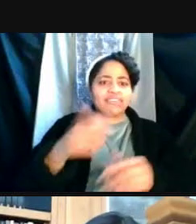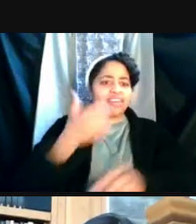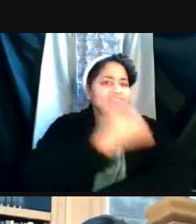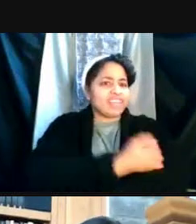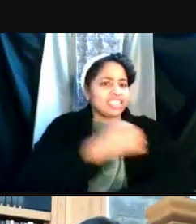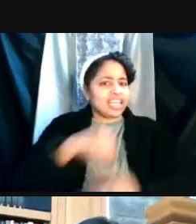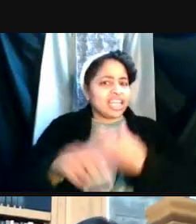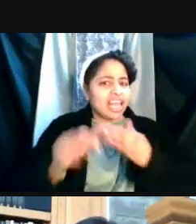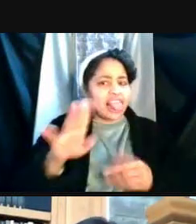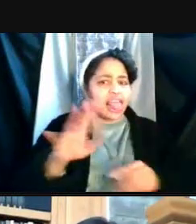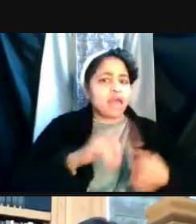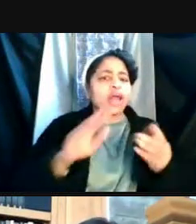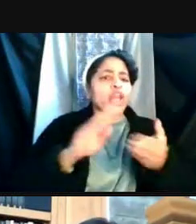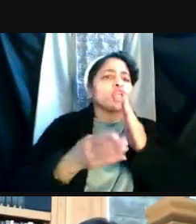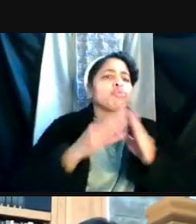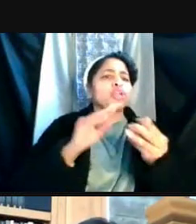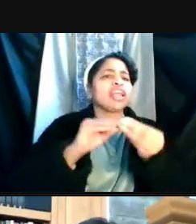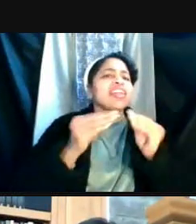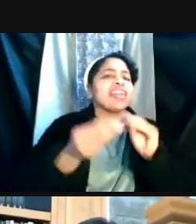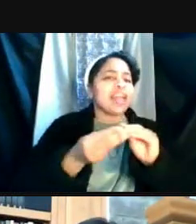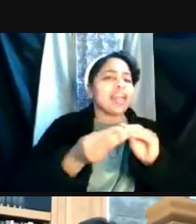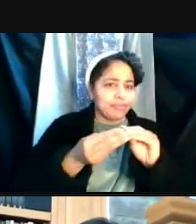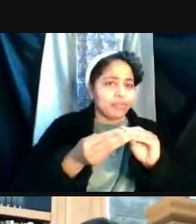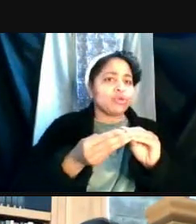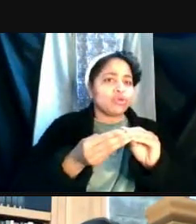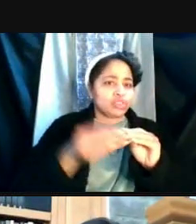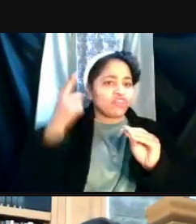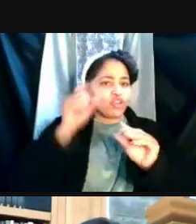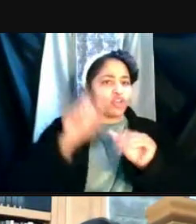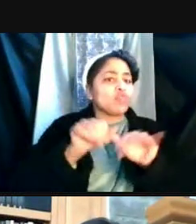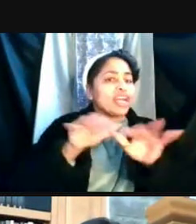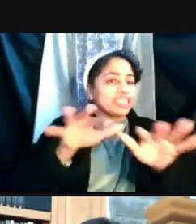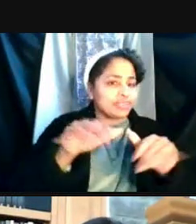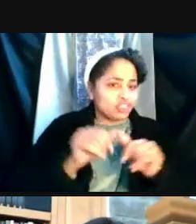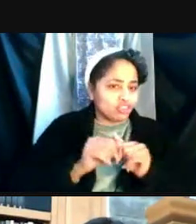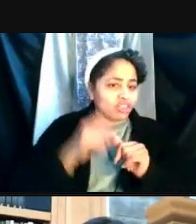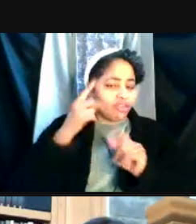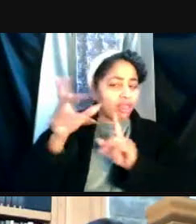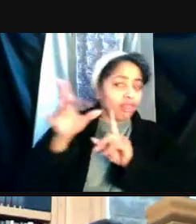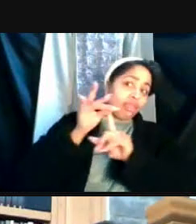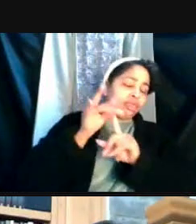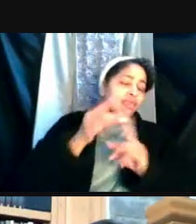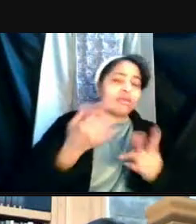but on the community rates of virus transmission. So we're not making rules right now